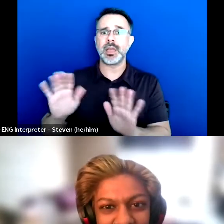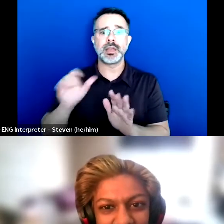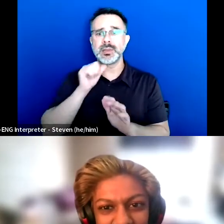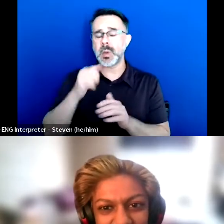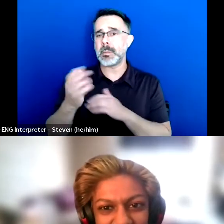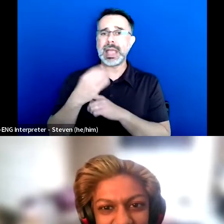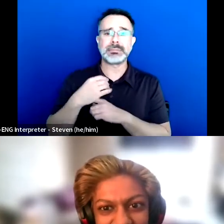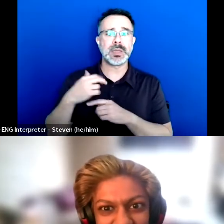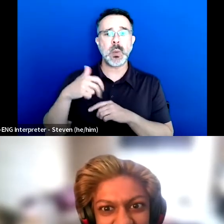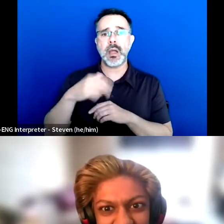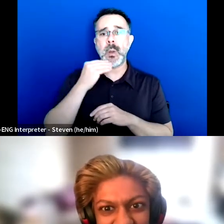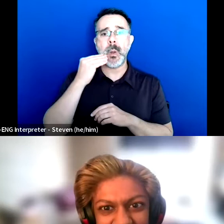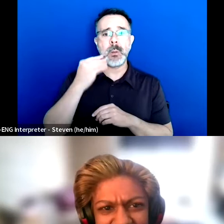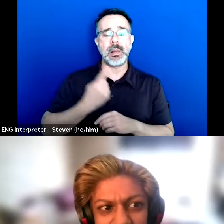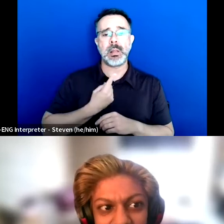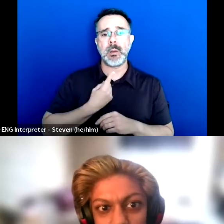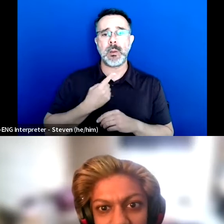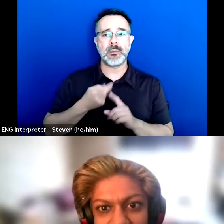from school alone, you have to be with me and he'd be why?